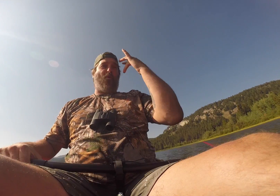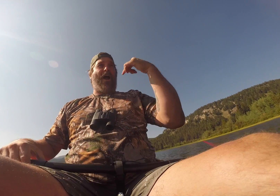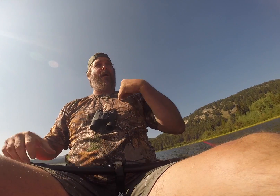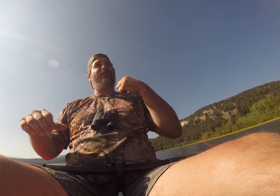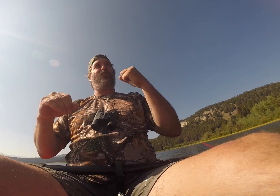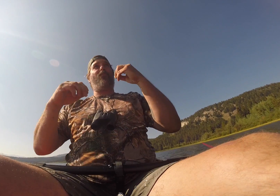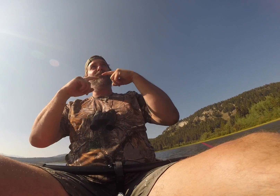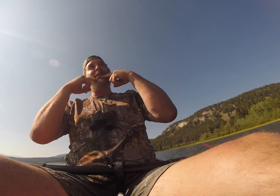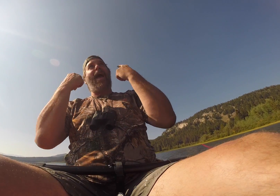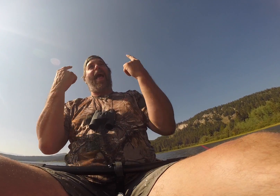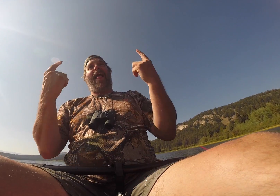U know why I am so smile